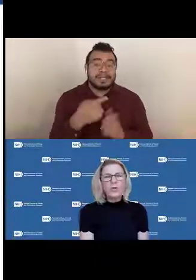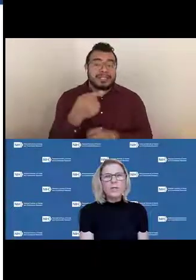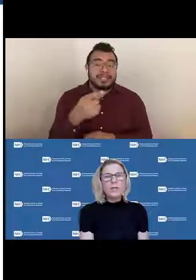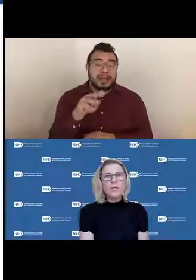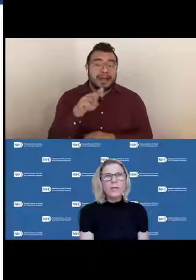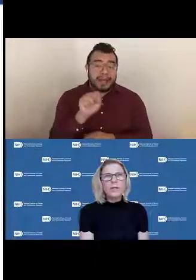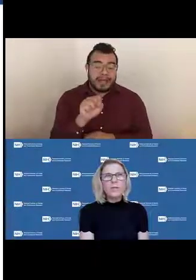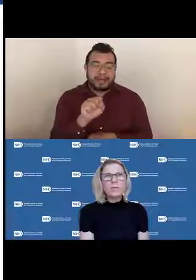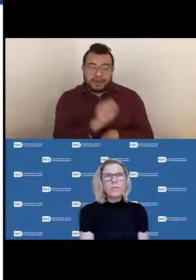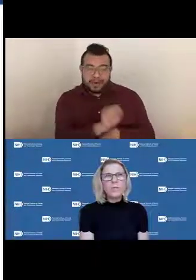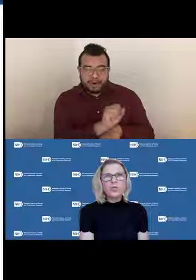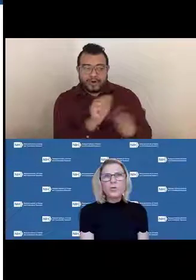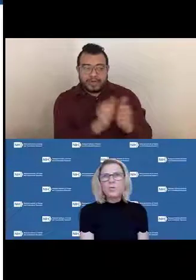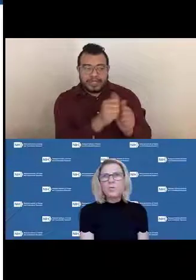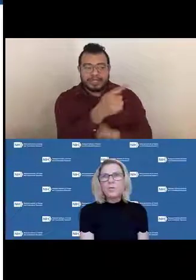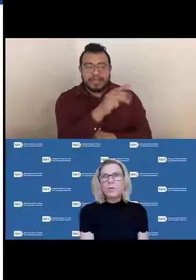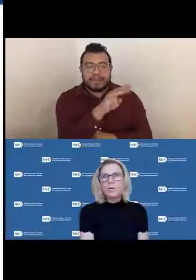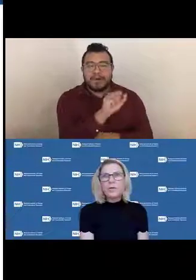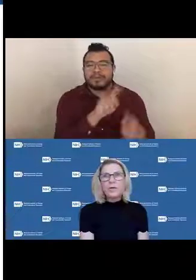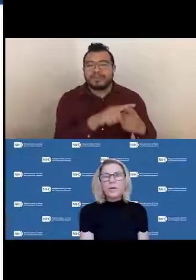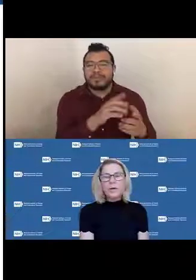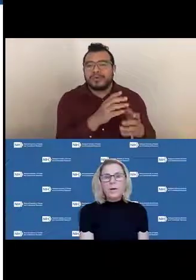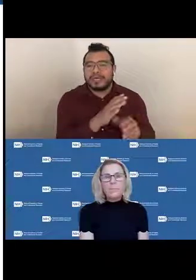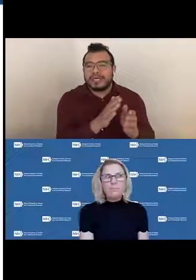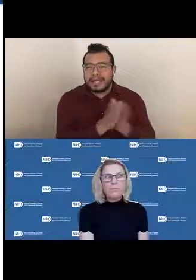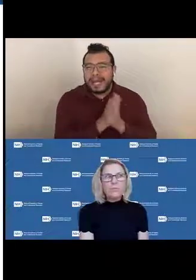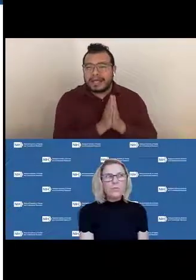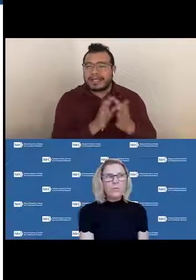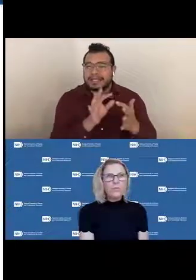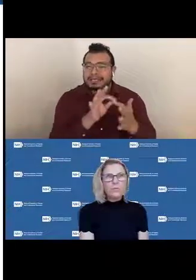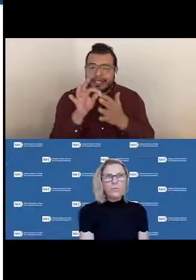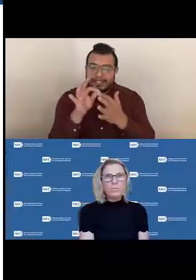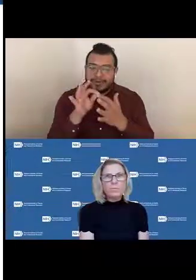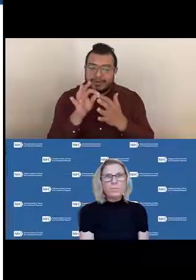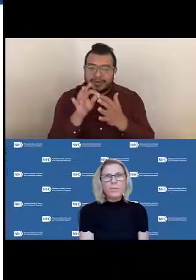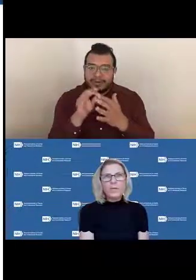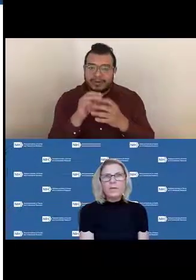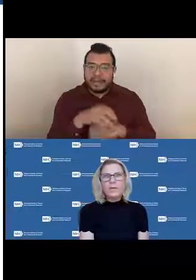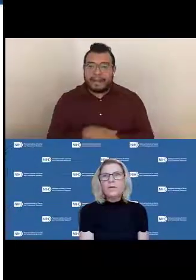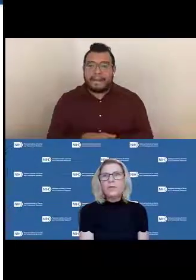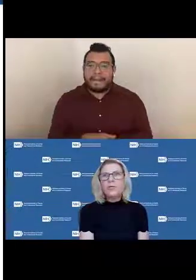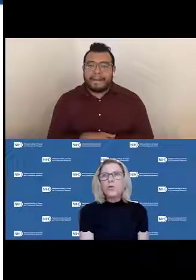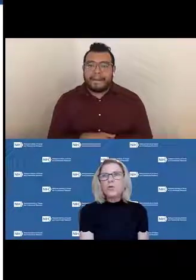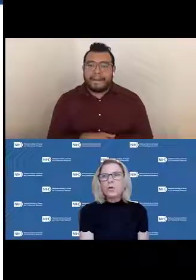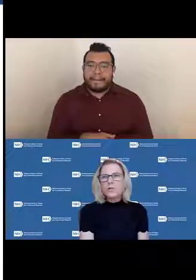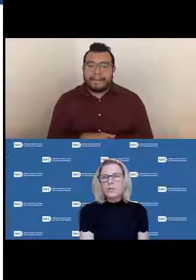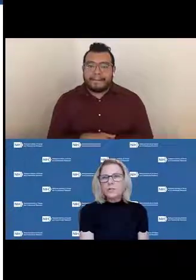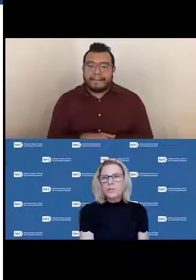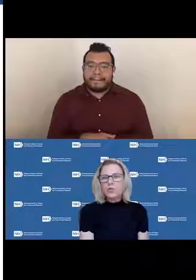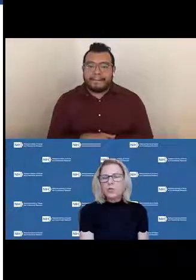to get a special exception, like a third of a cost extension